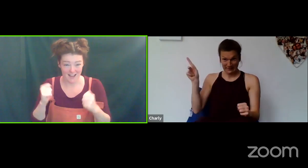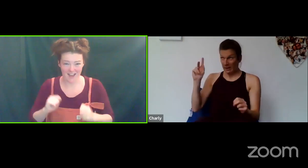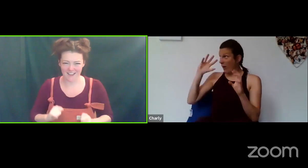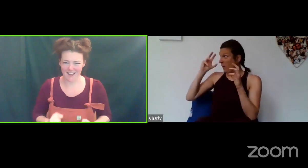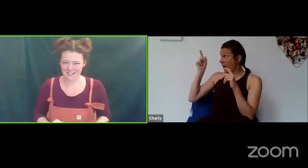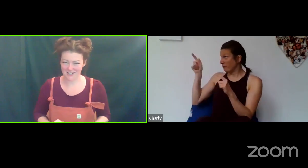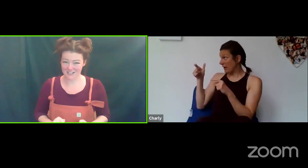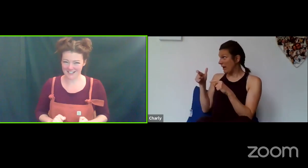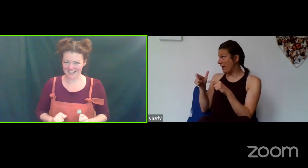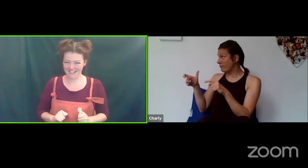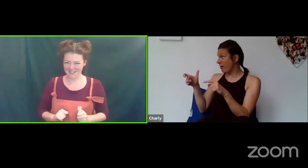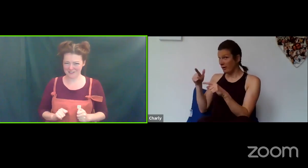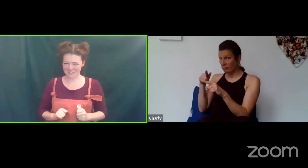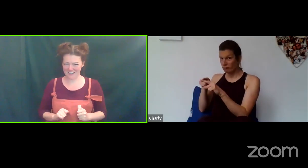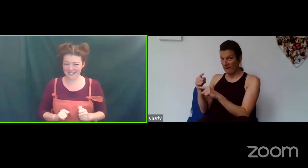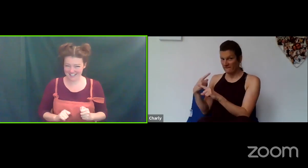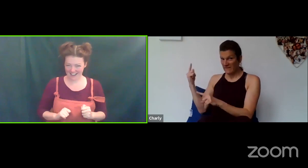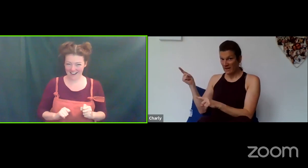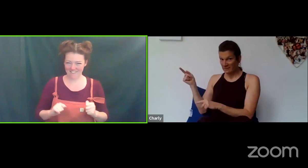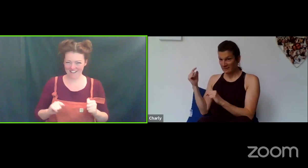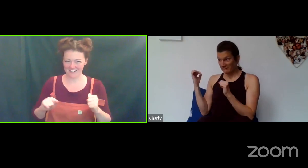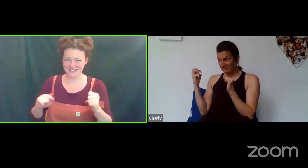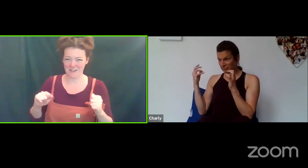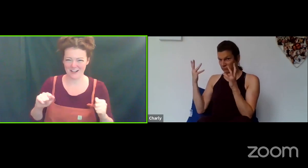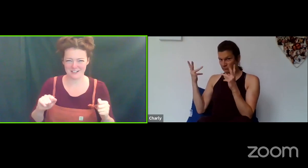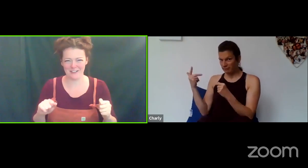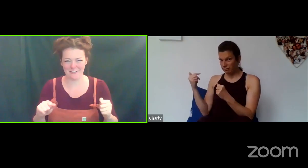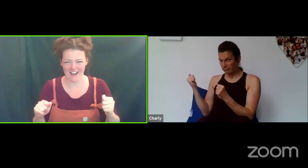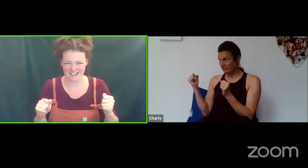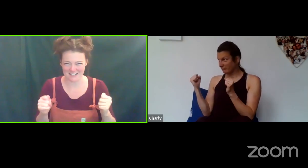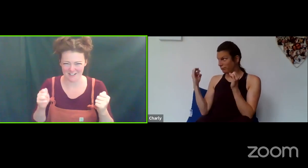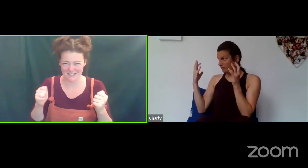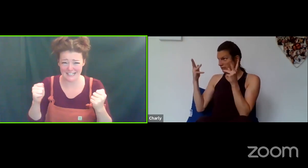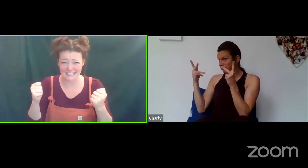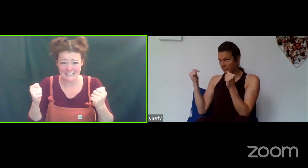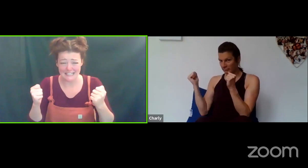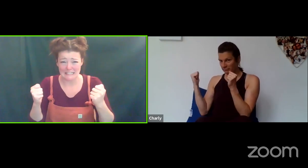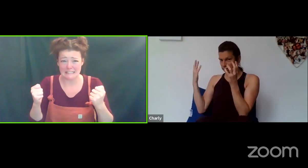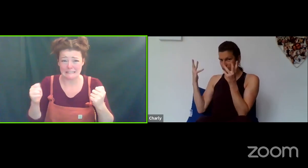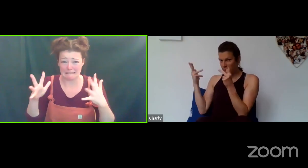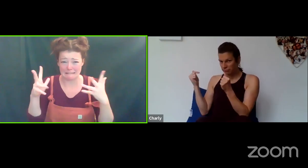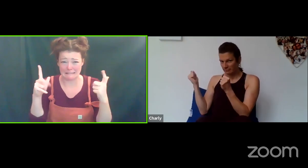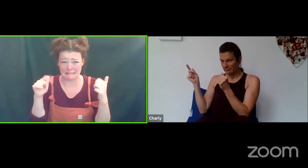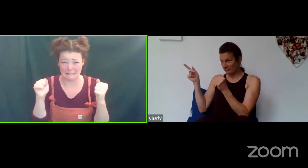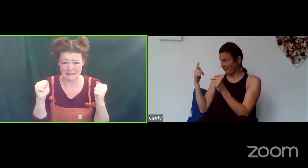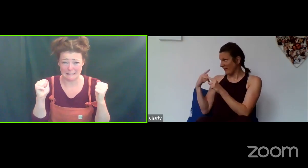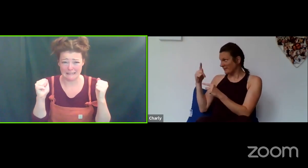Ok, did you see Laura? Can you carry on? Try and do it fast. You ready?